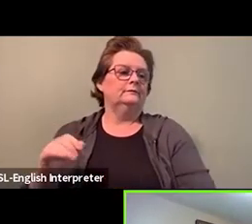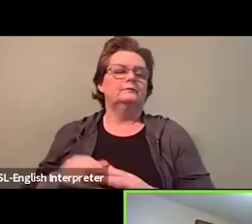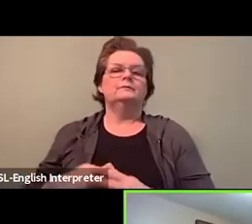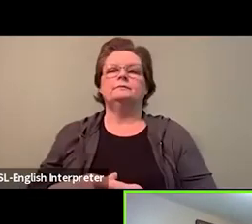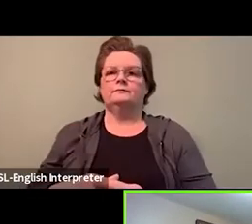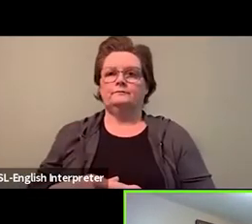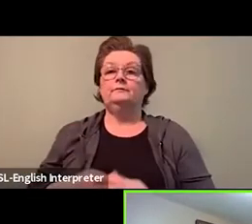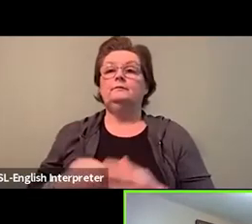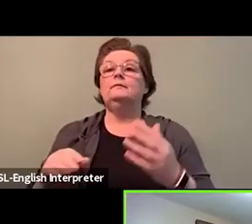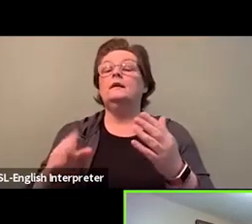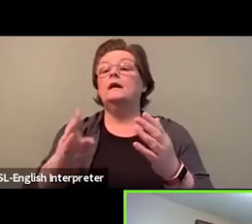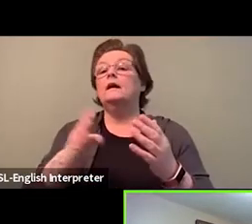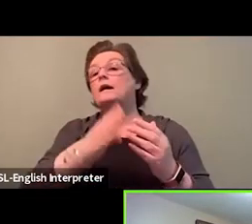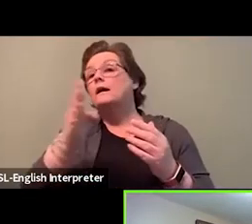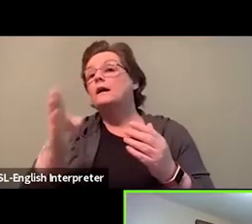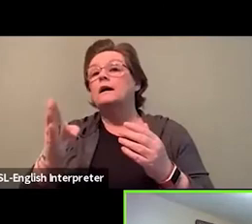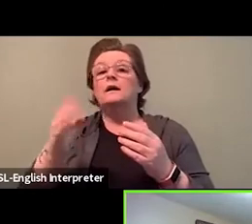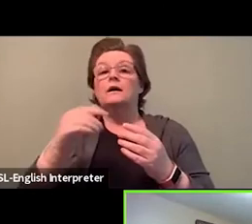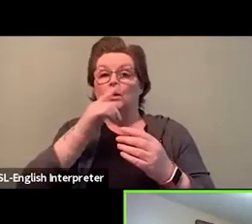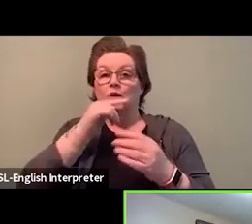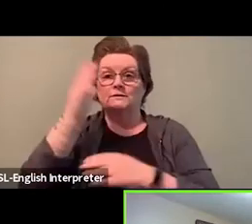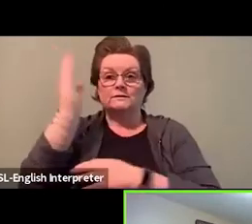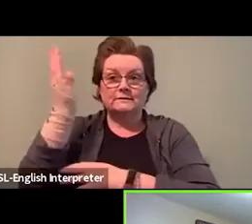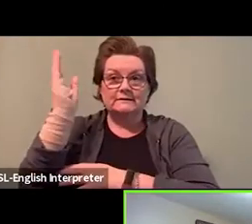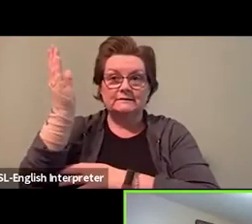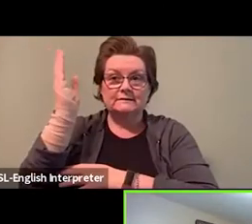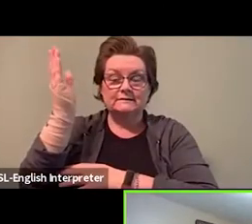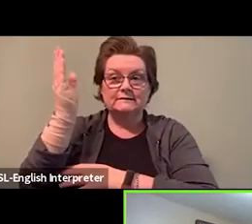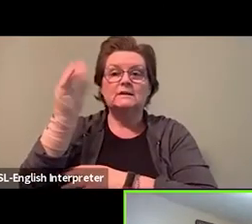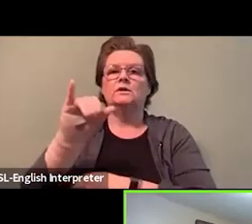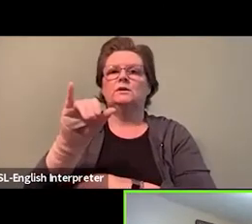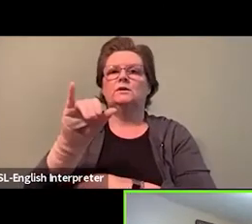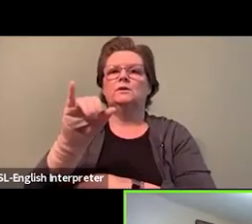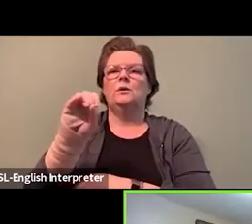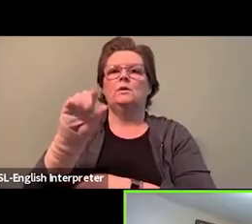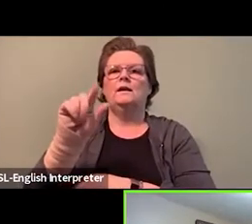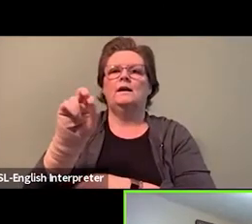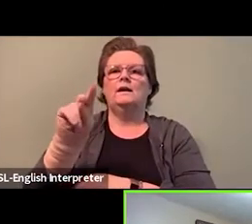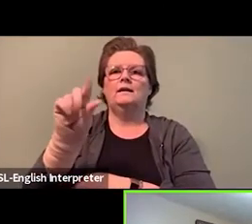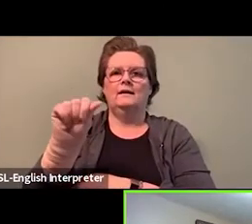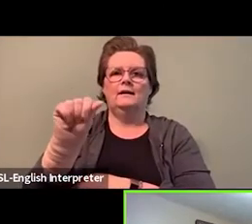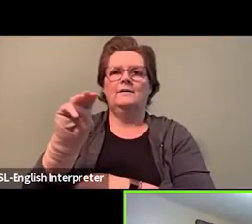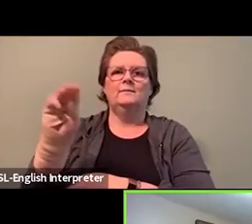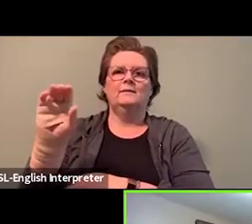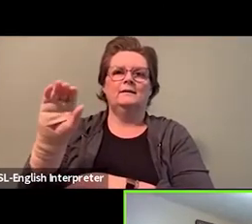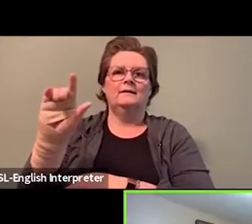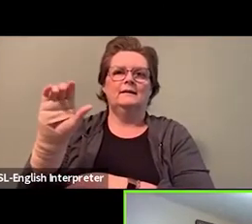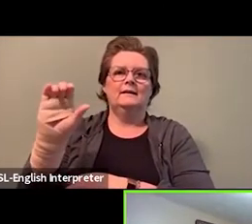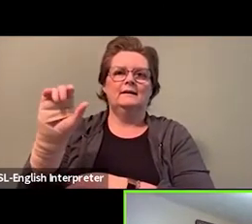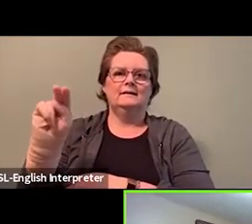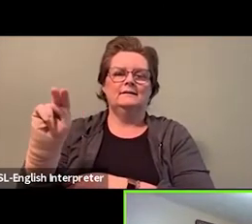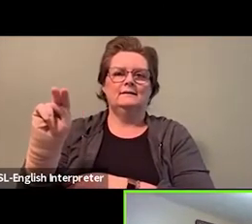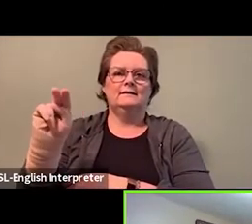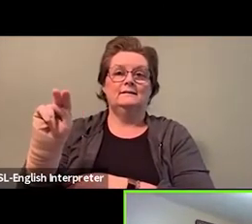Ms. Yolanda McClean. Yolanda is CUPE Ontario's Second Vice president,